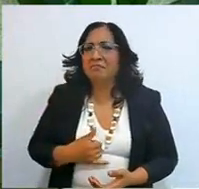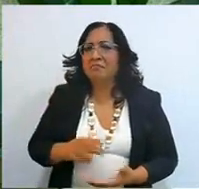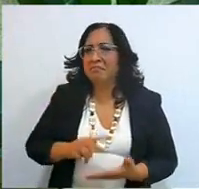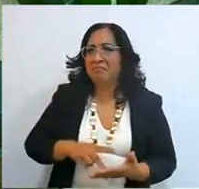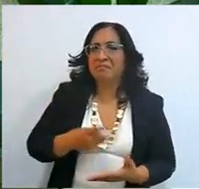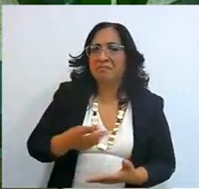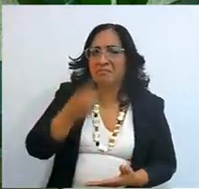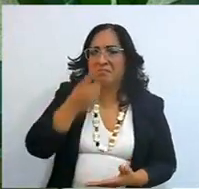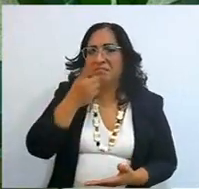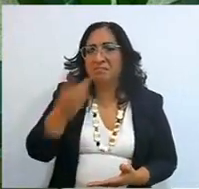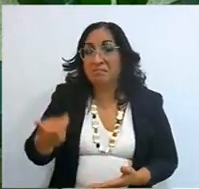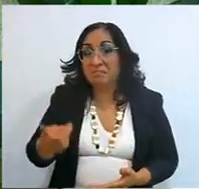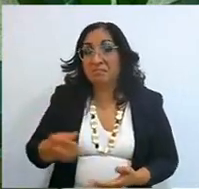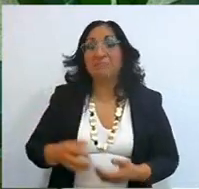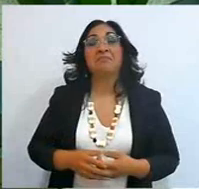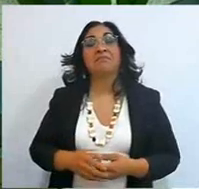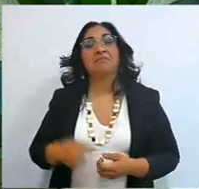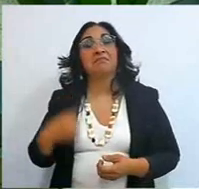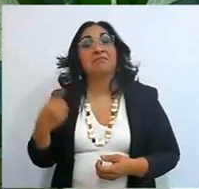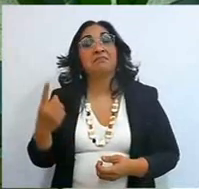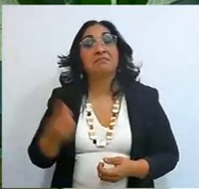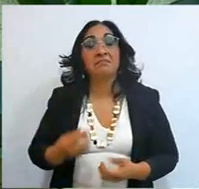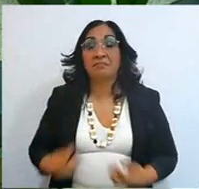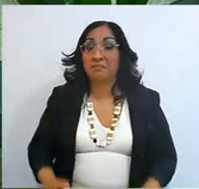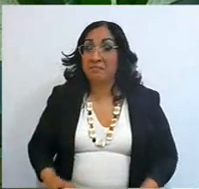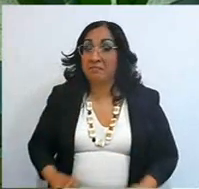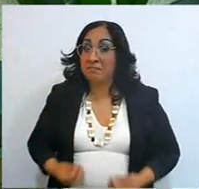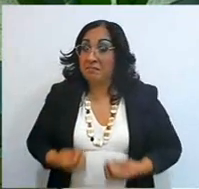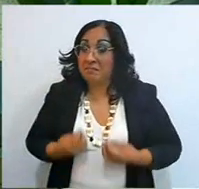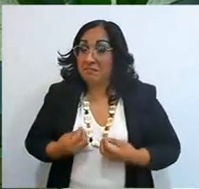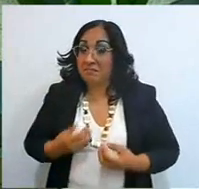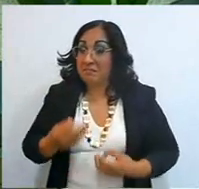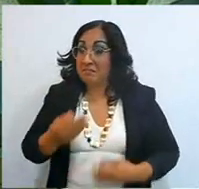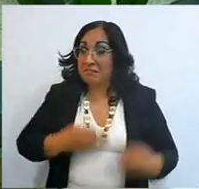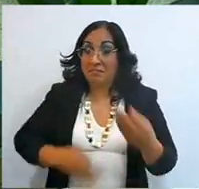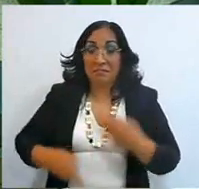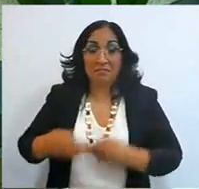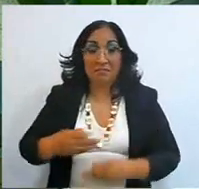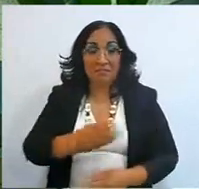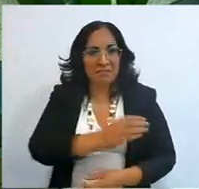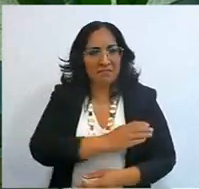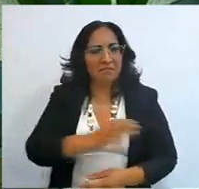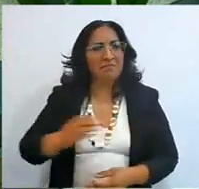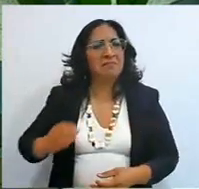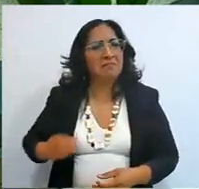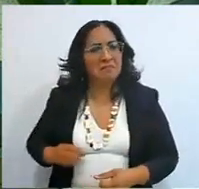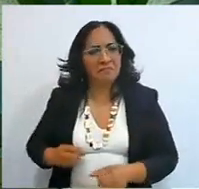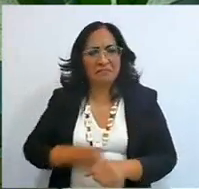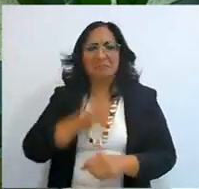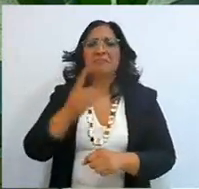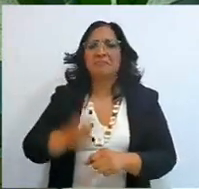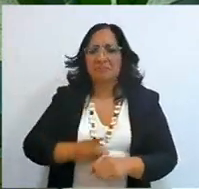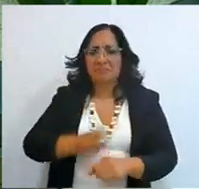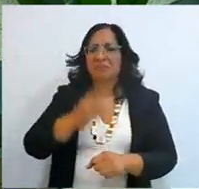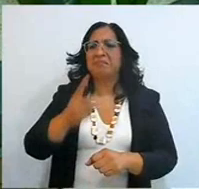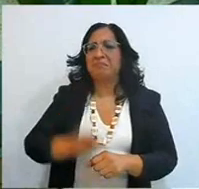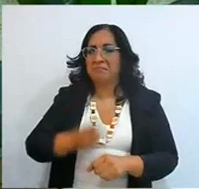is that the book of Proverbs, is the daily life of the Christian, it is really, personally, in the family,